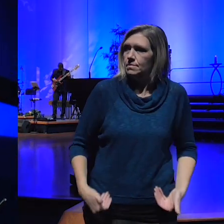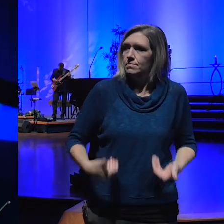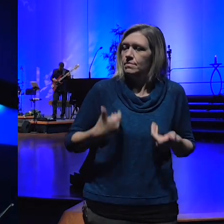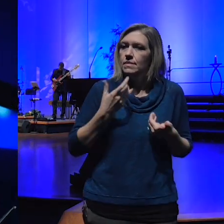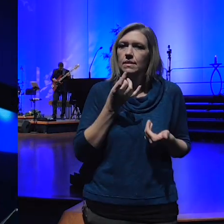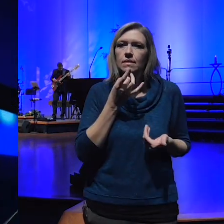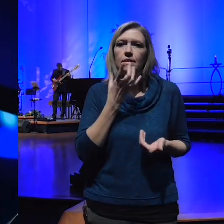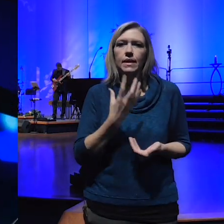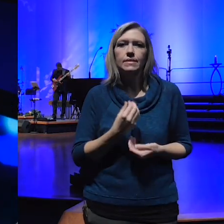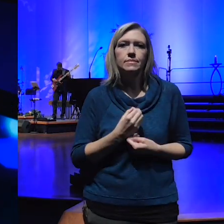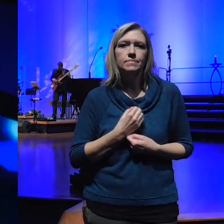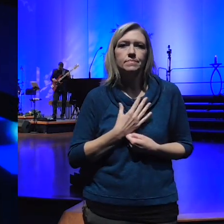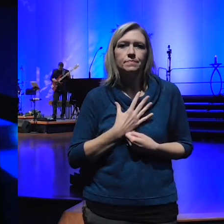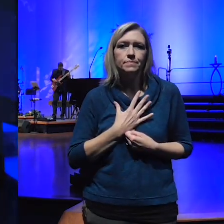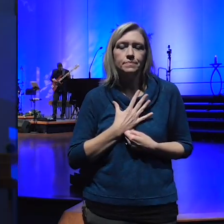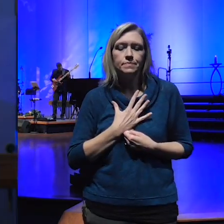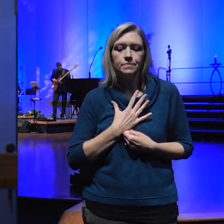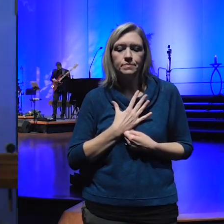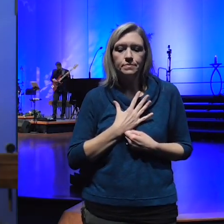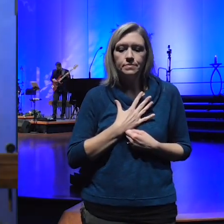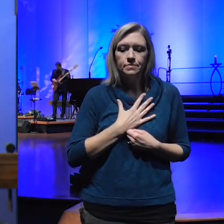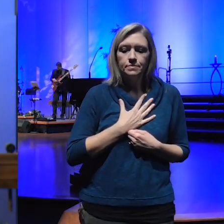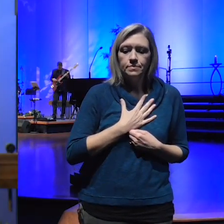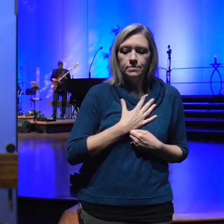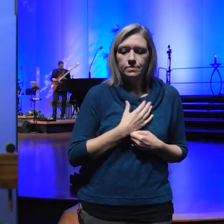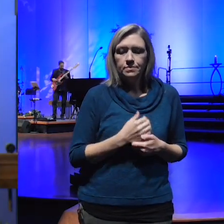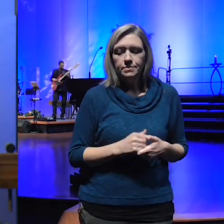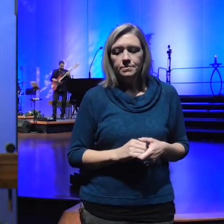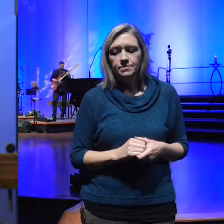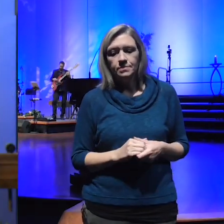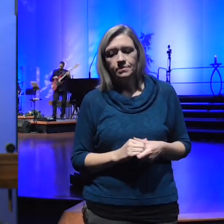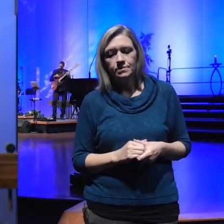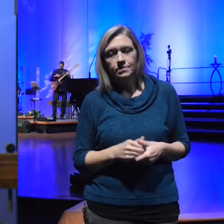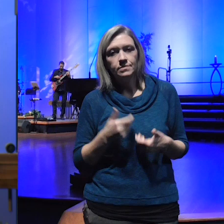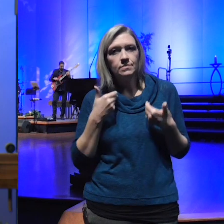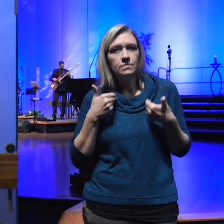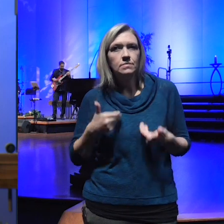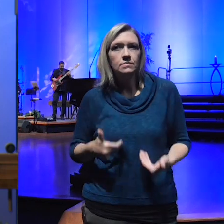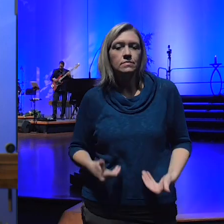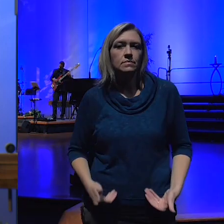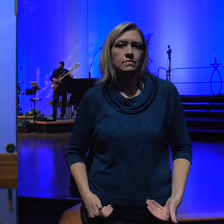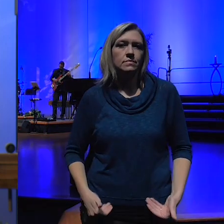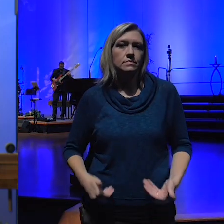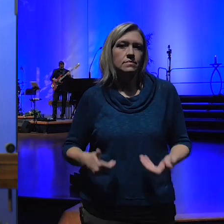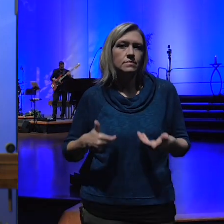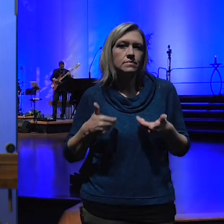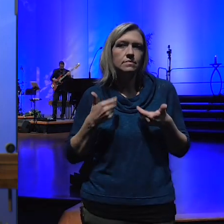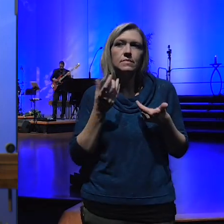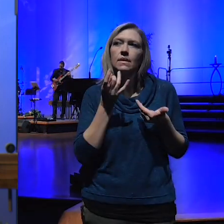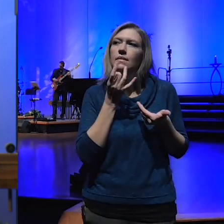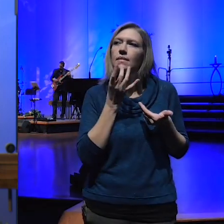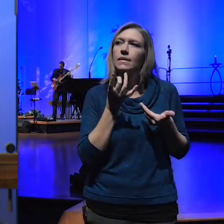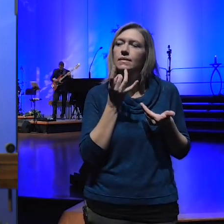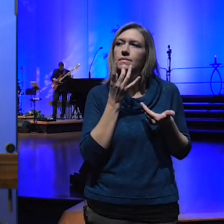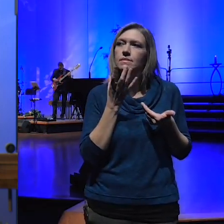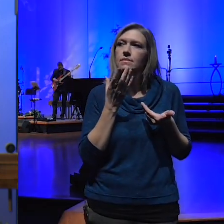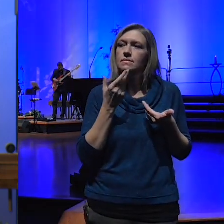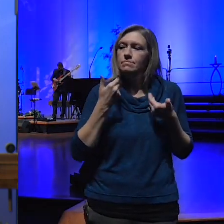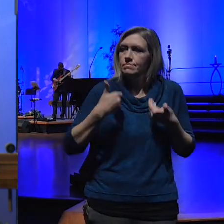light I am light I am